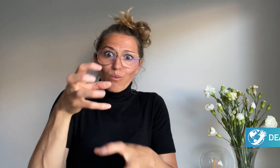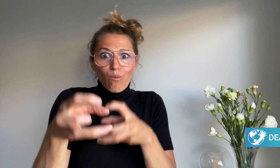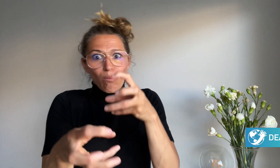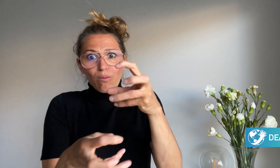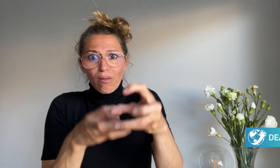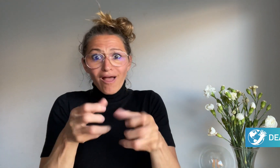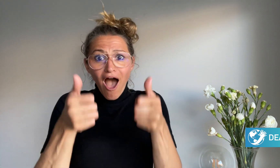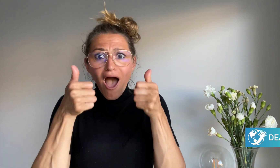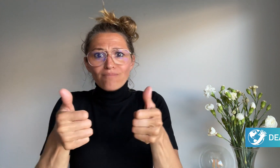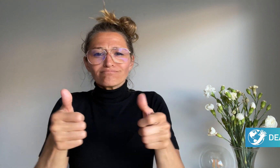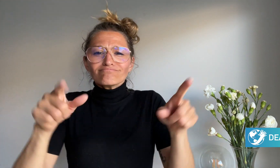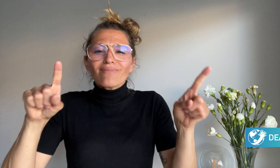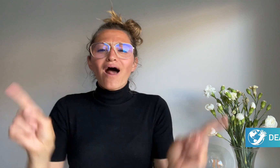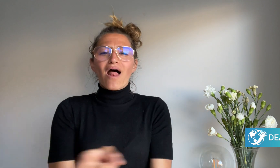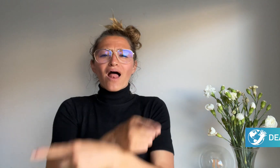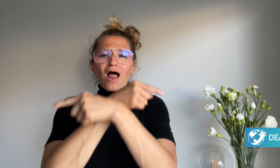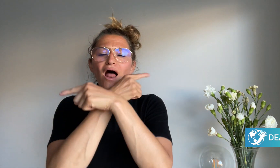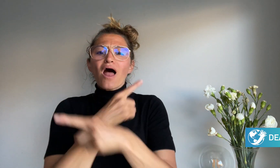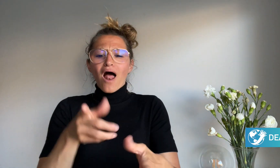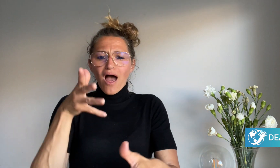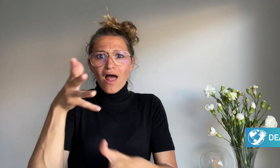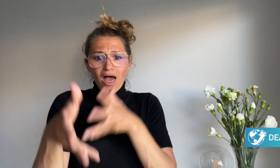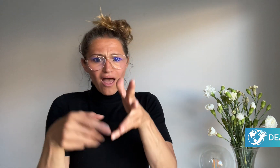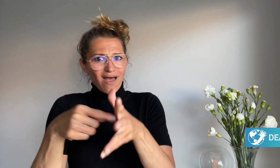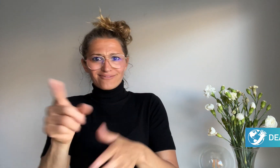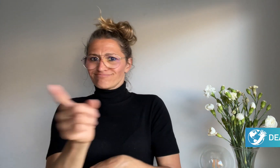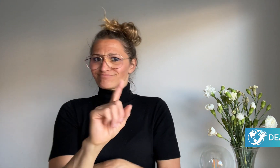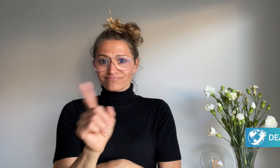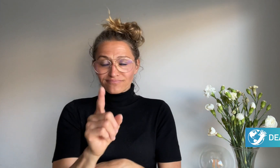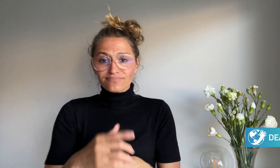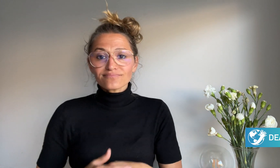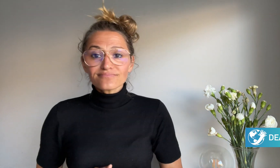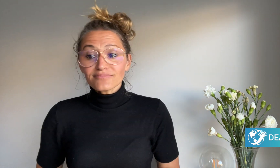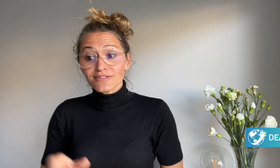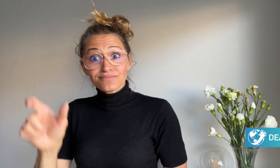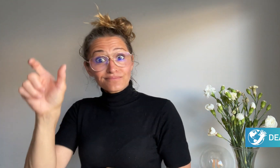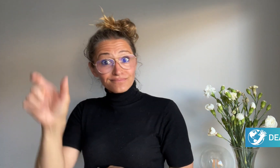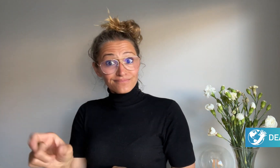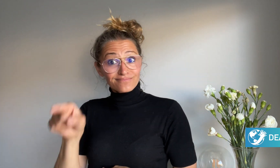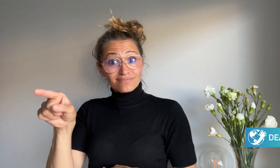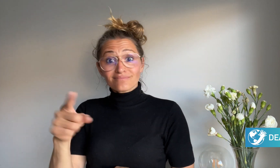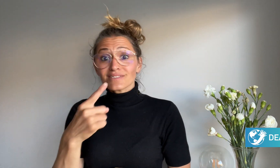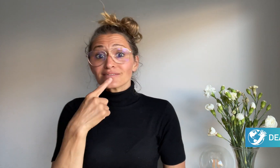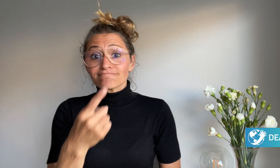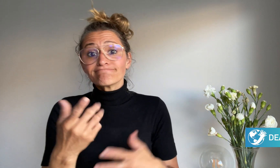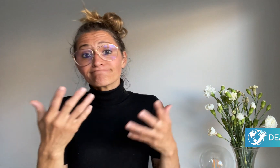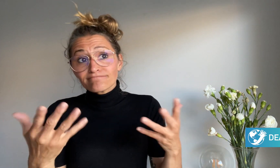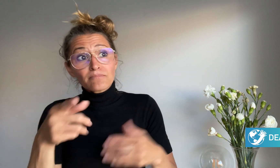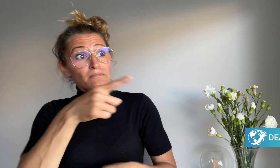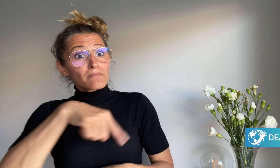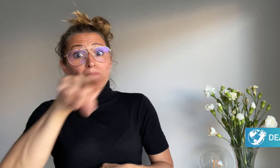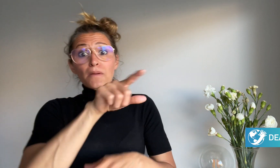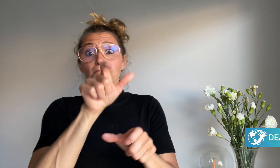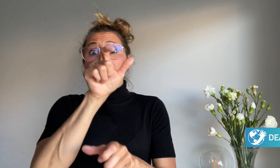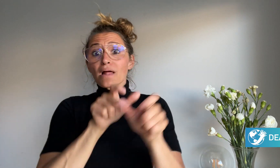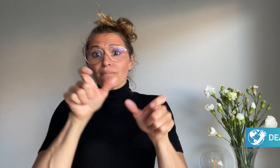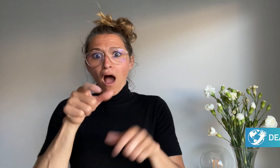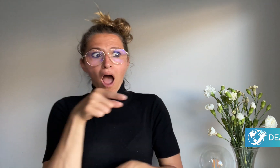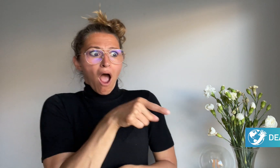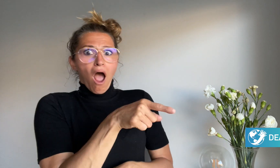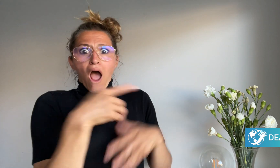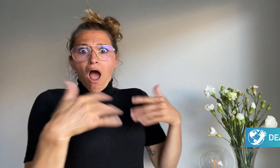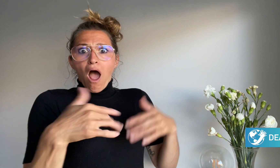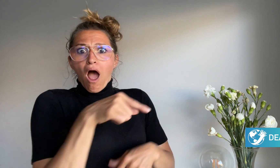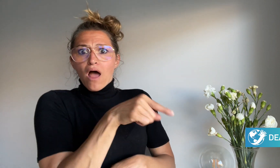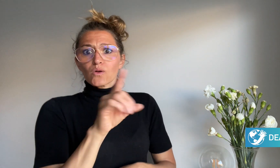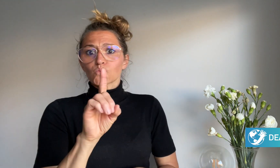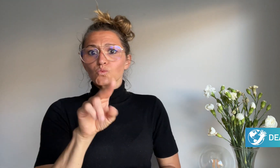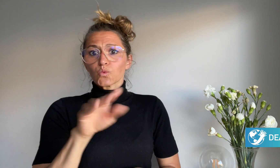that people cared about Dunn’s video and not hers because